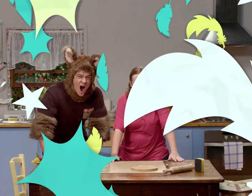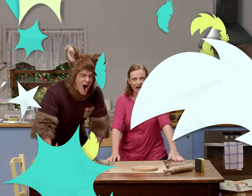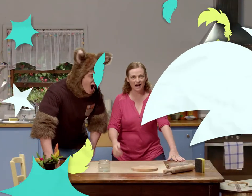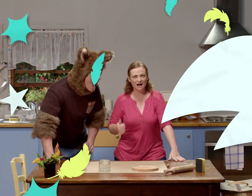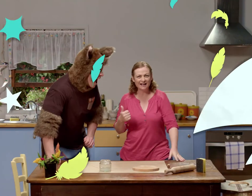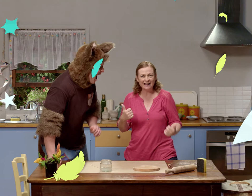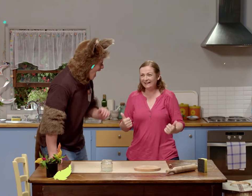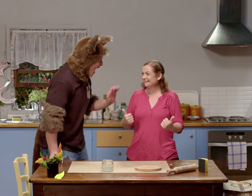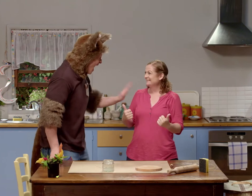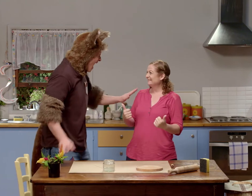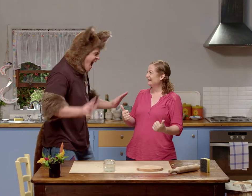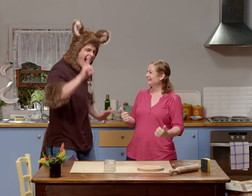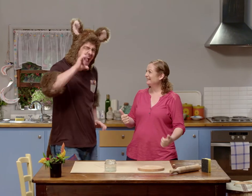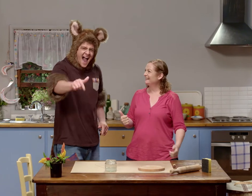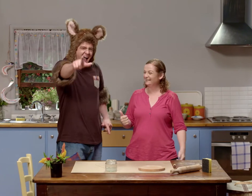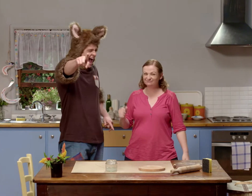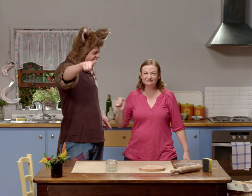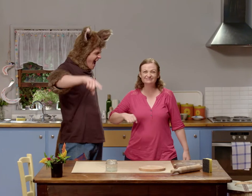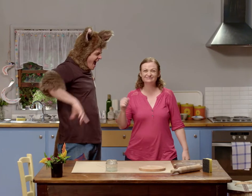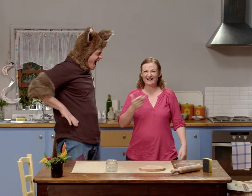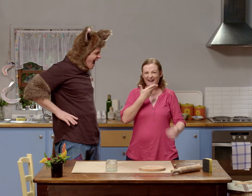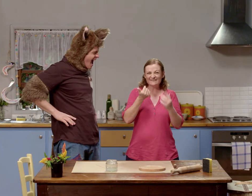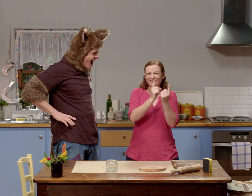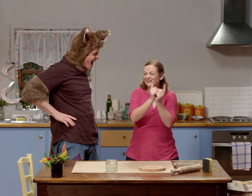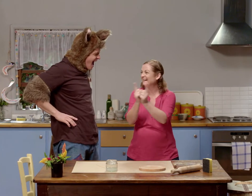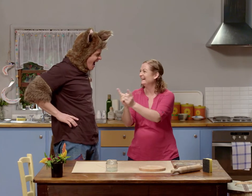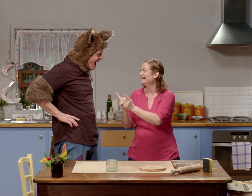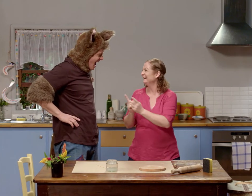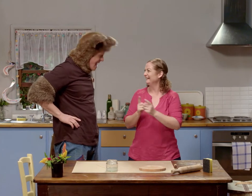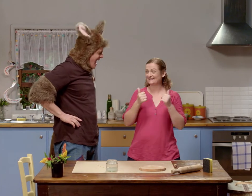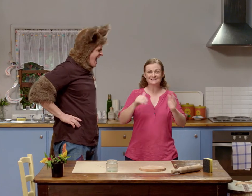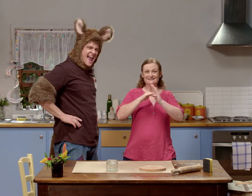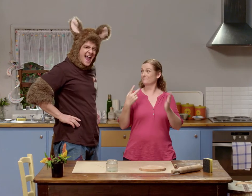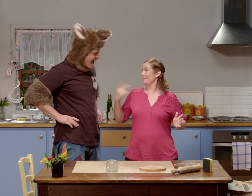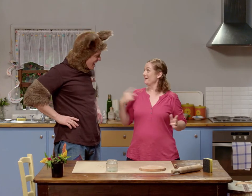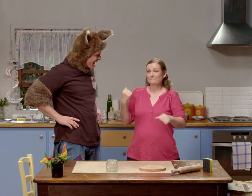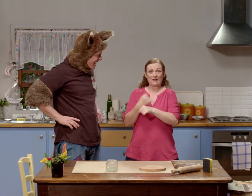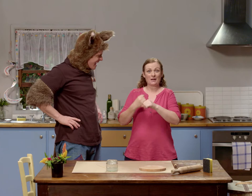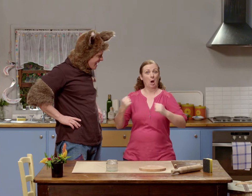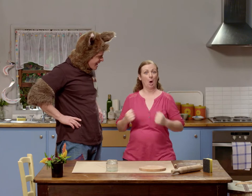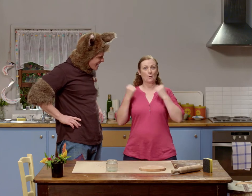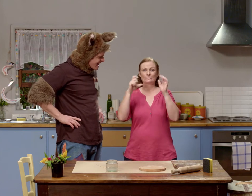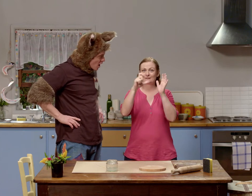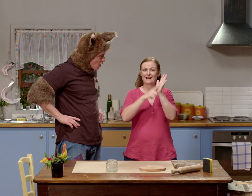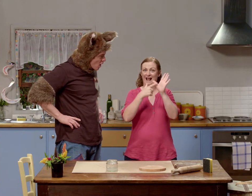Oh that was great! That was great. They made some lovely things didn't they?